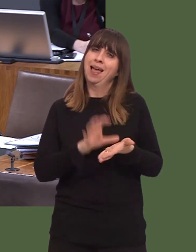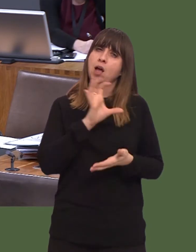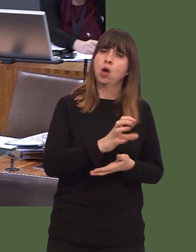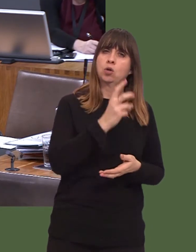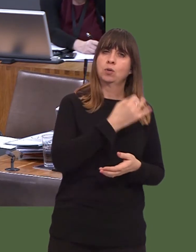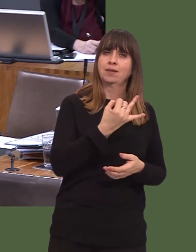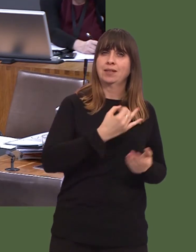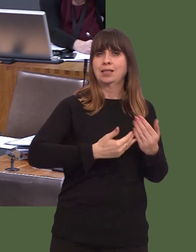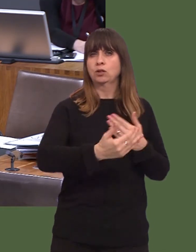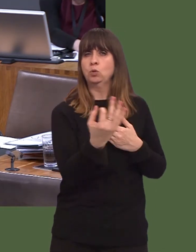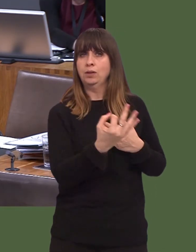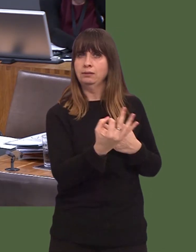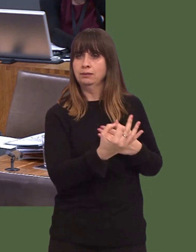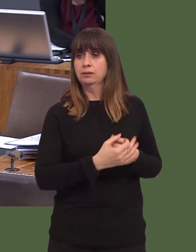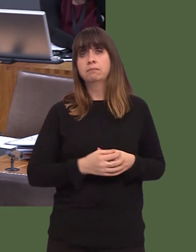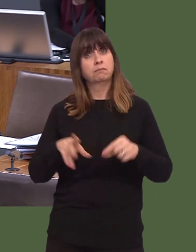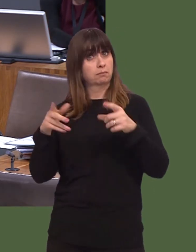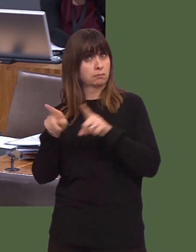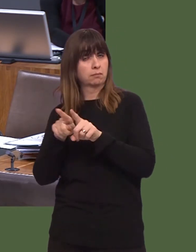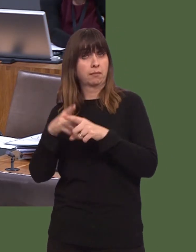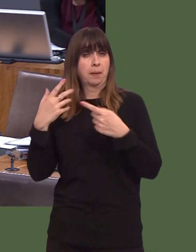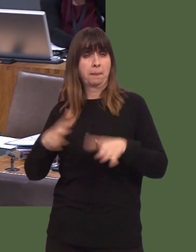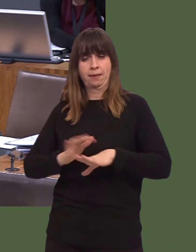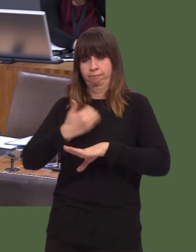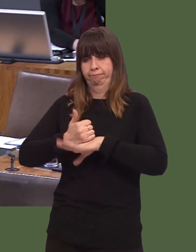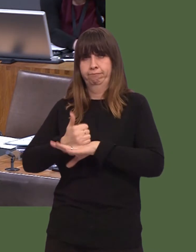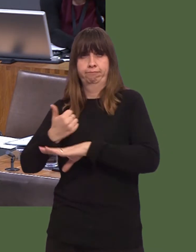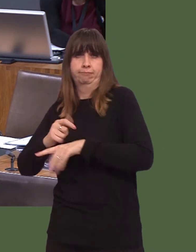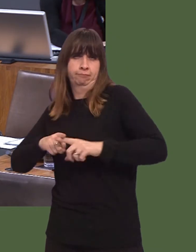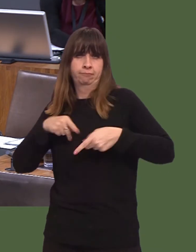Weíve also developed a number of distinct approaches to support those members of our